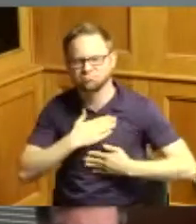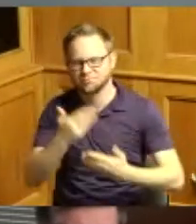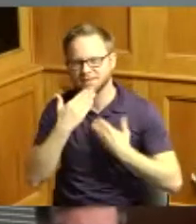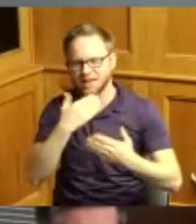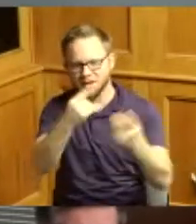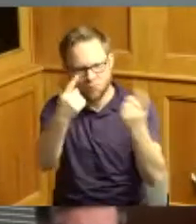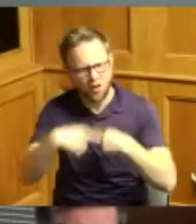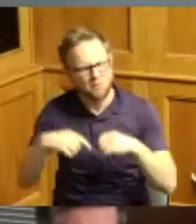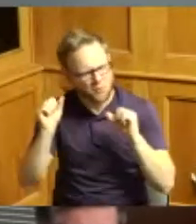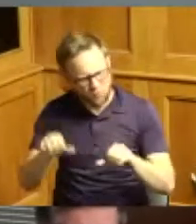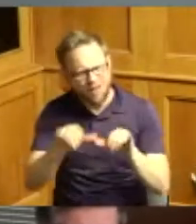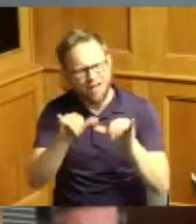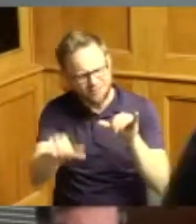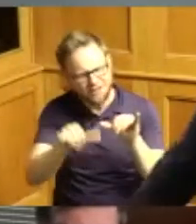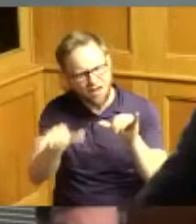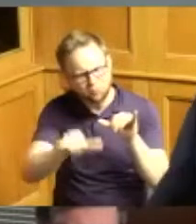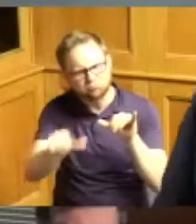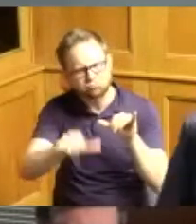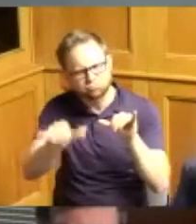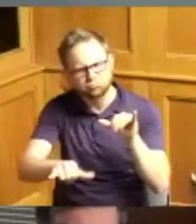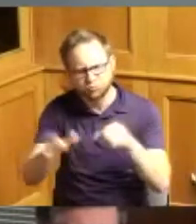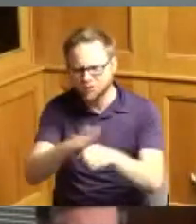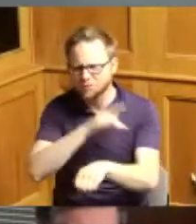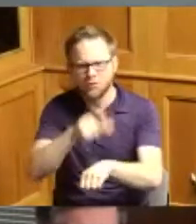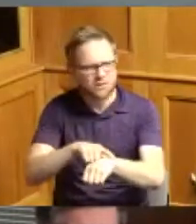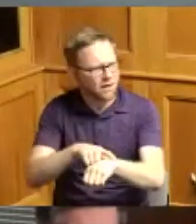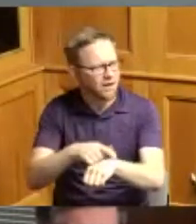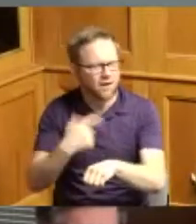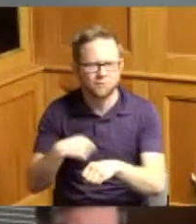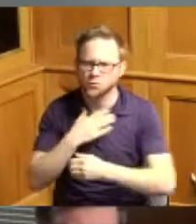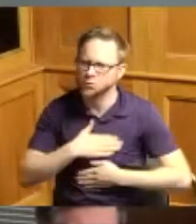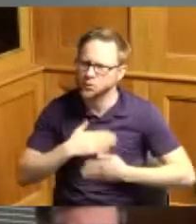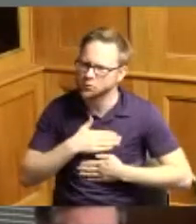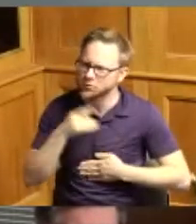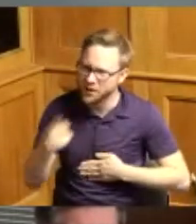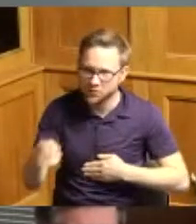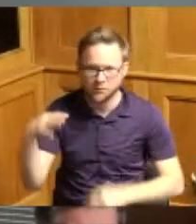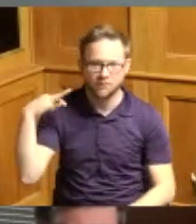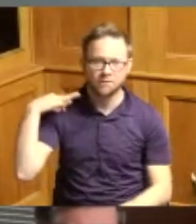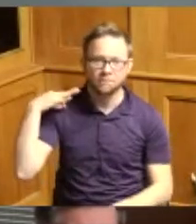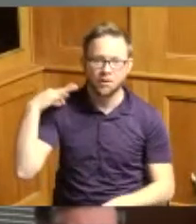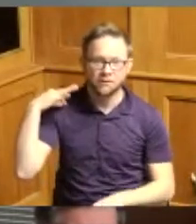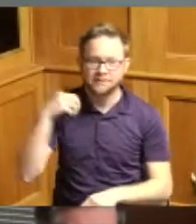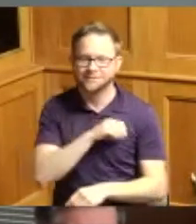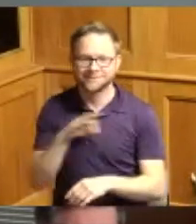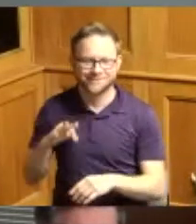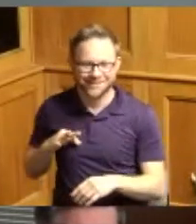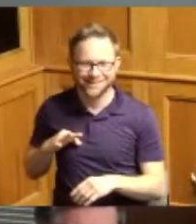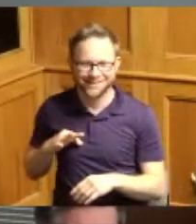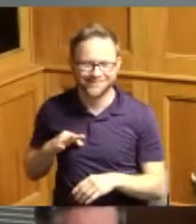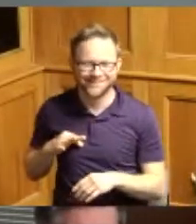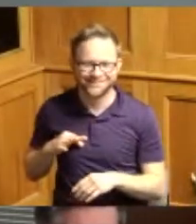time so we certainly appreciate you he is a volunteer staff person and we he's really the